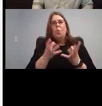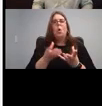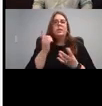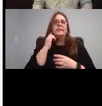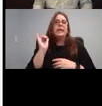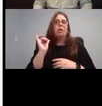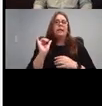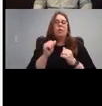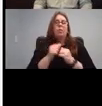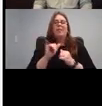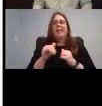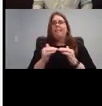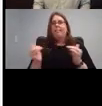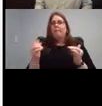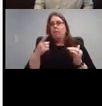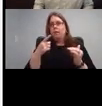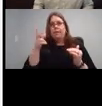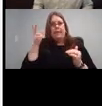So for hearing parents, who are trying to